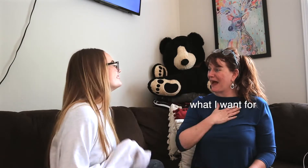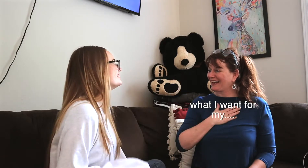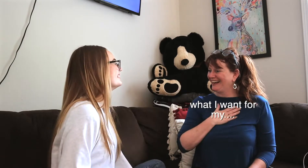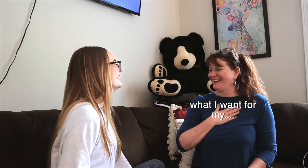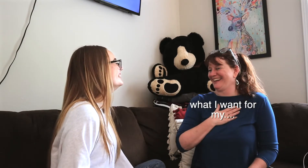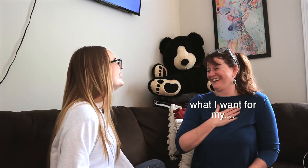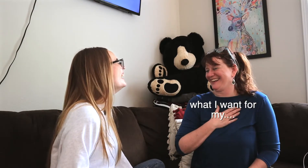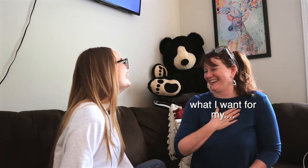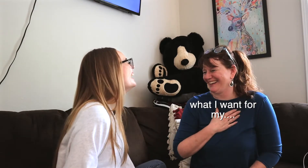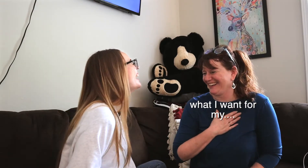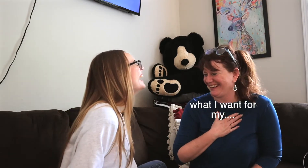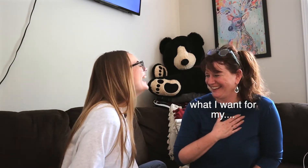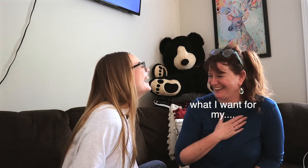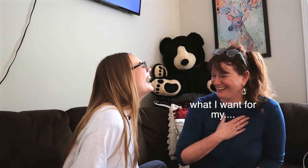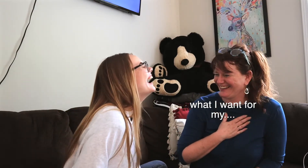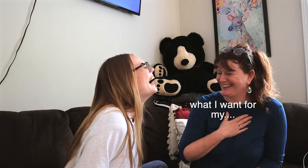*both laugh*